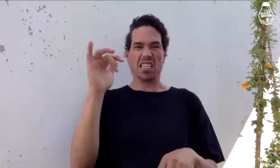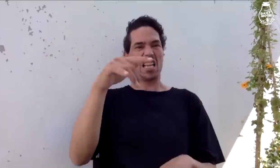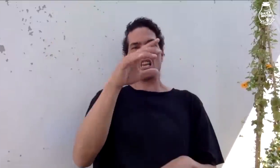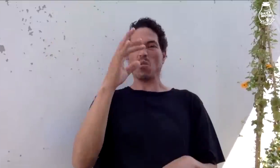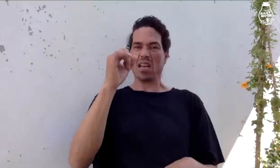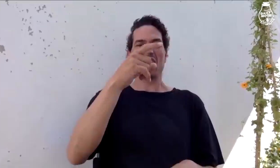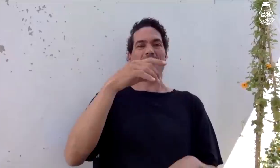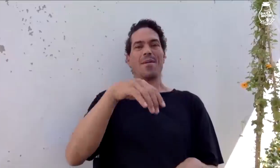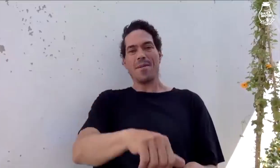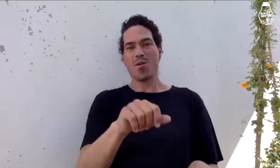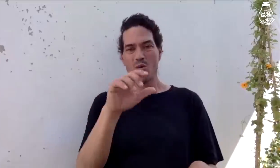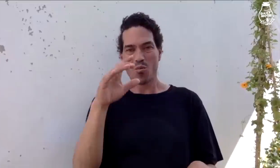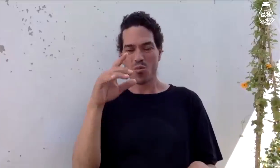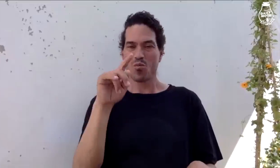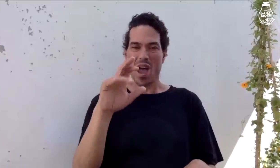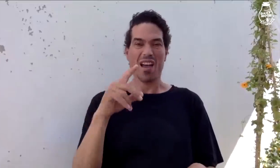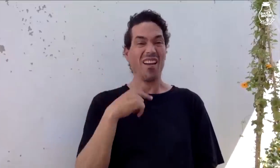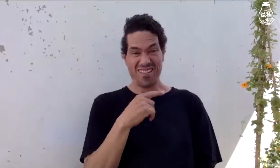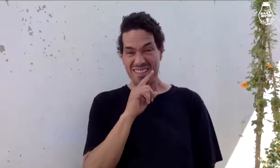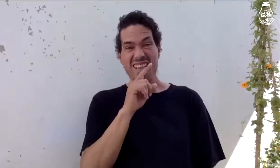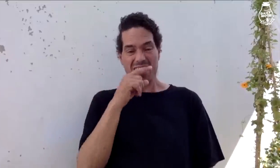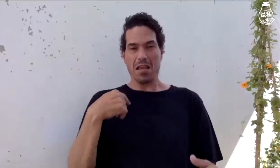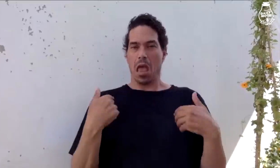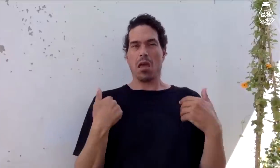how he invented that grab trick.